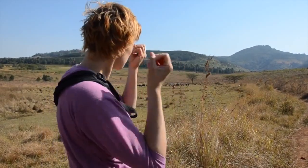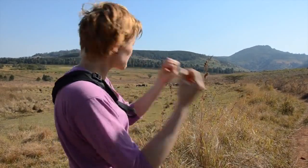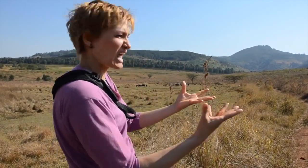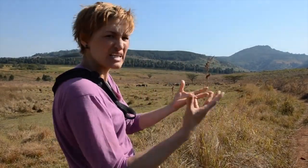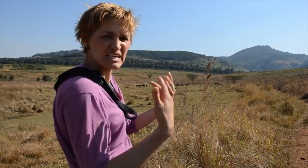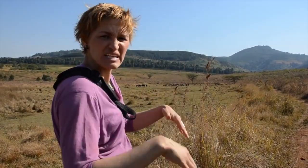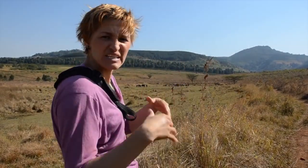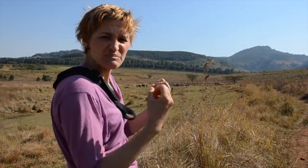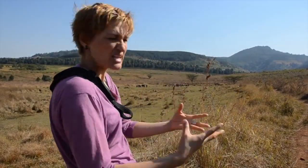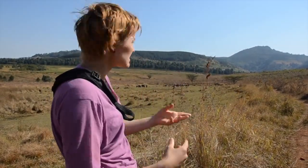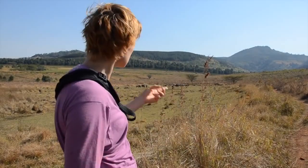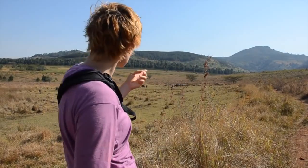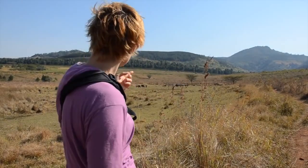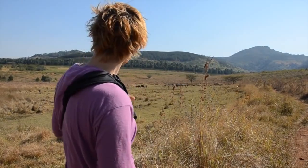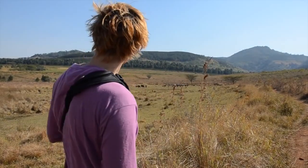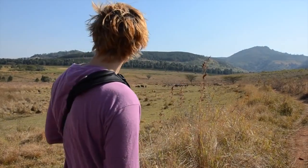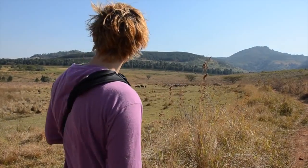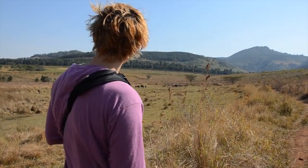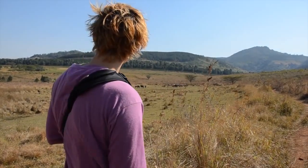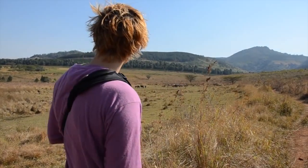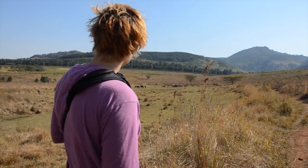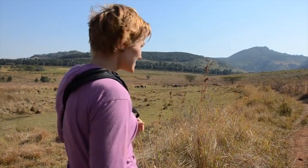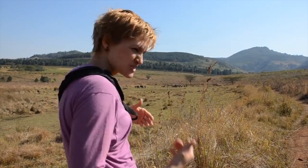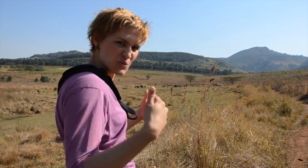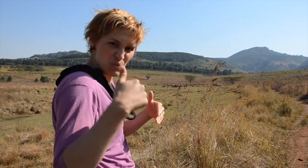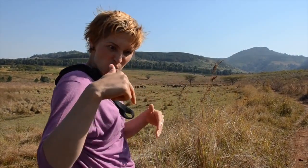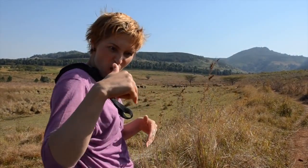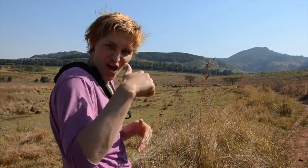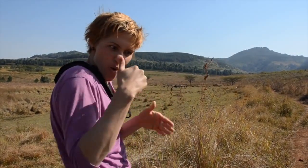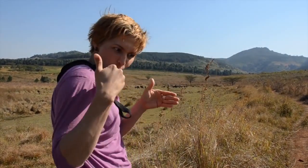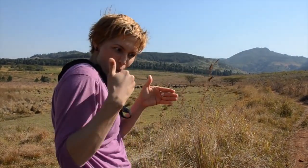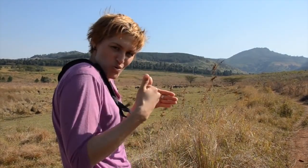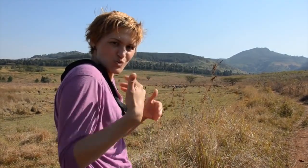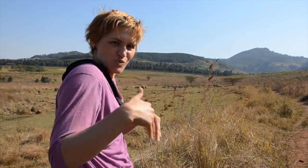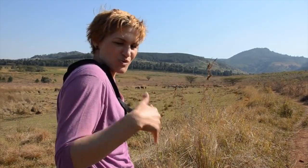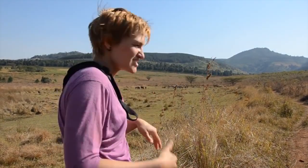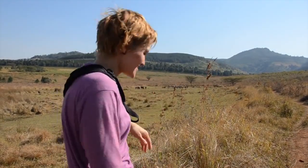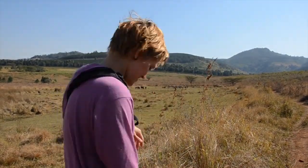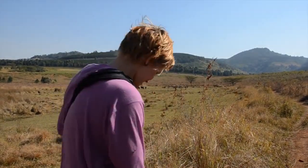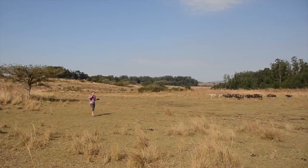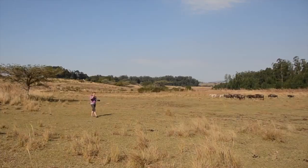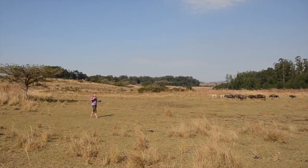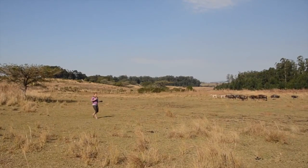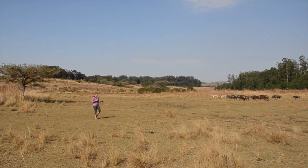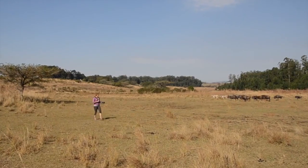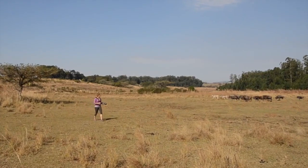lot of zebras and wildebeests freely roaming around. I am able to walk closer to the